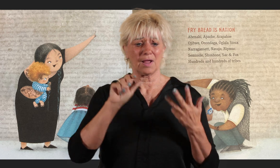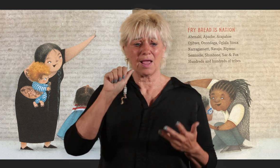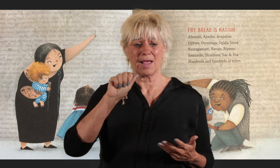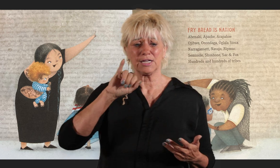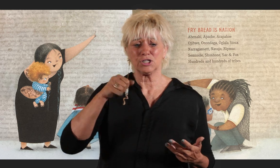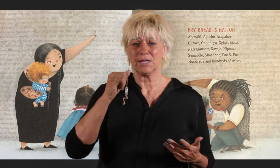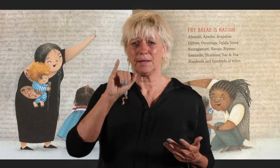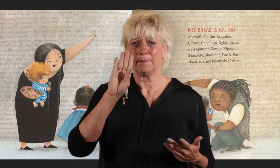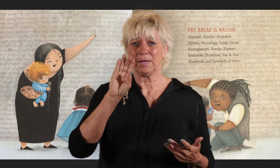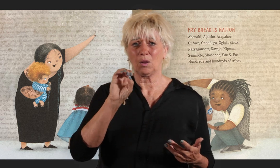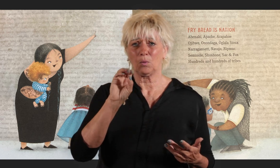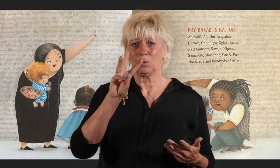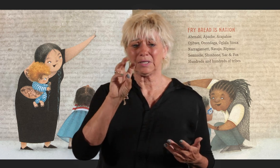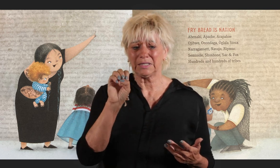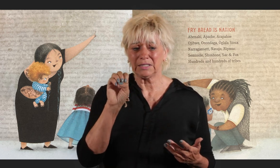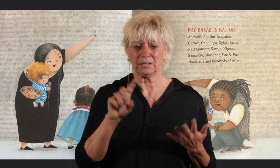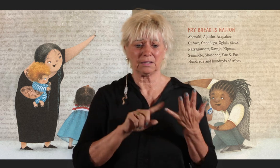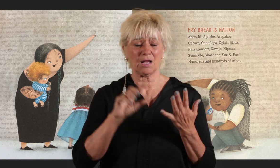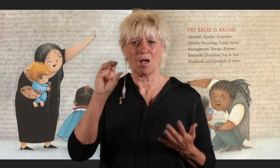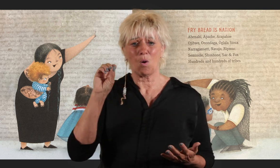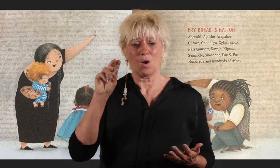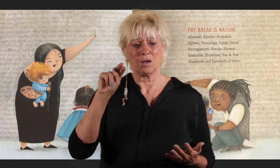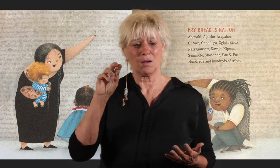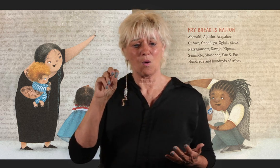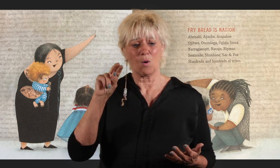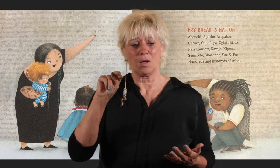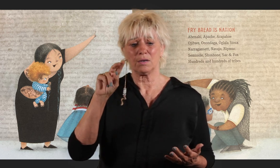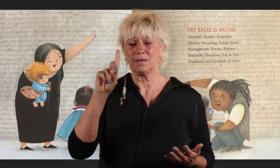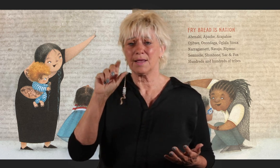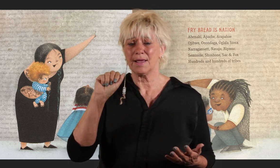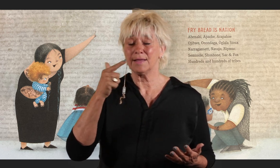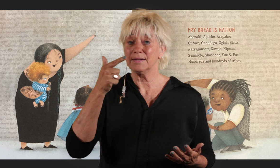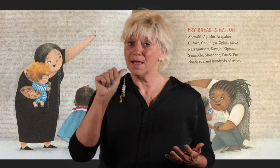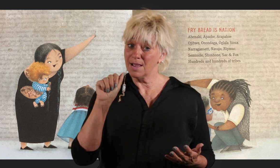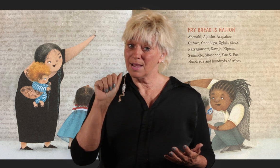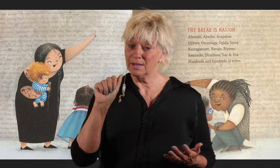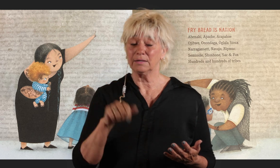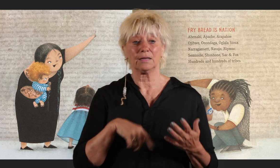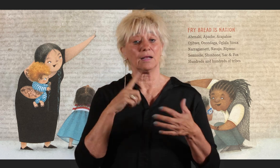Ojibwe, Onondaga,